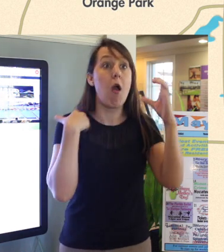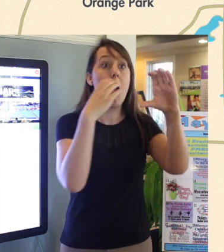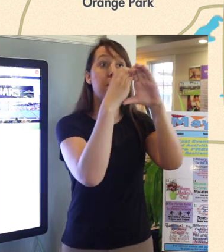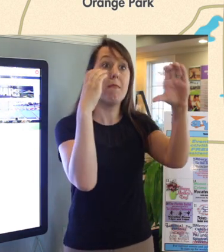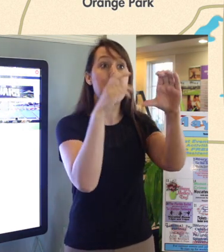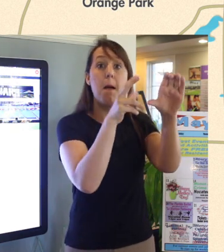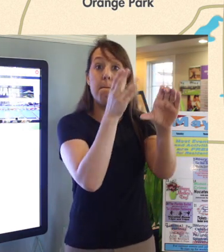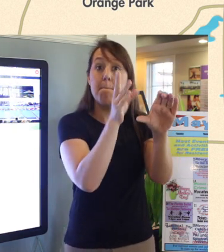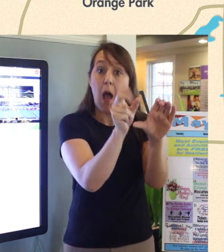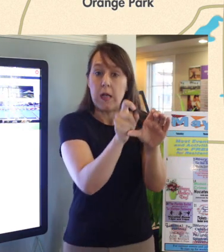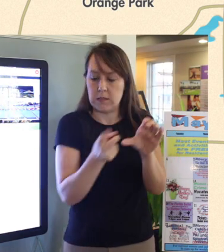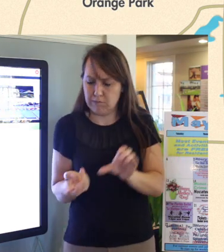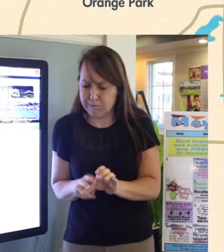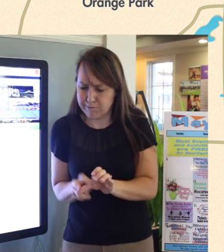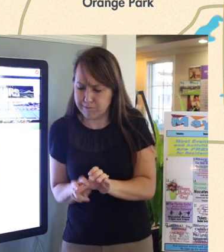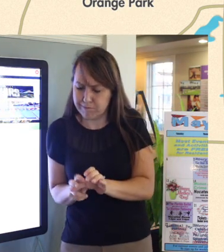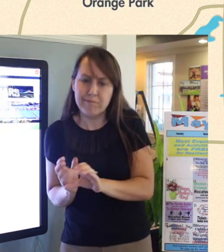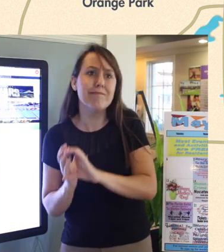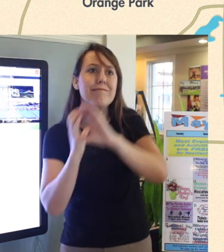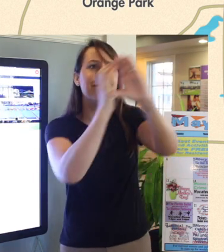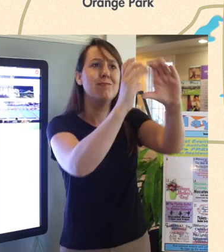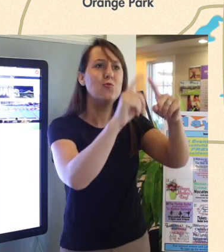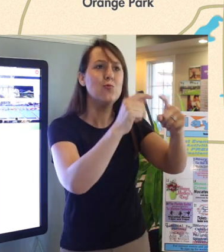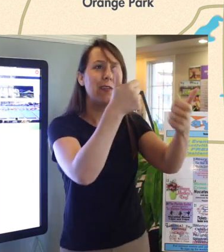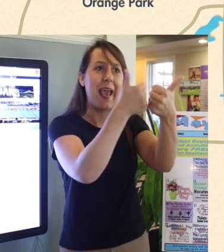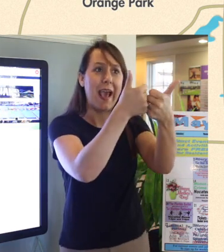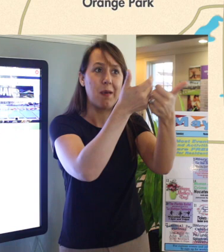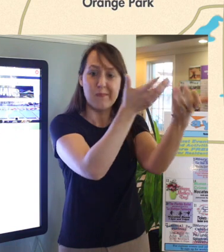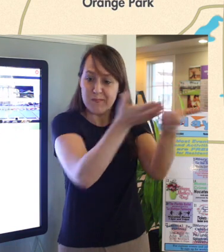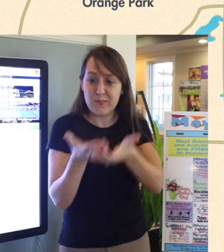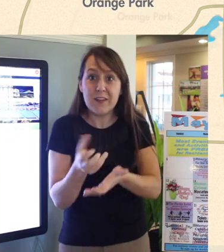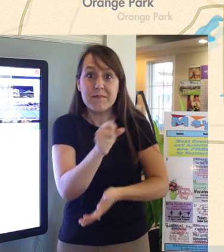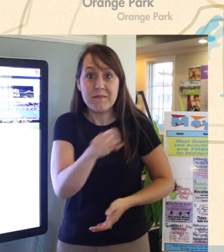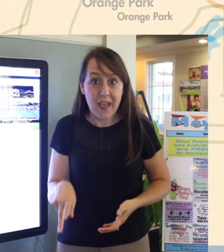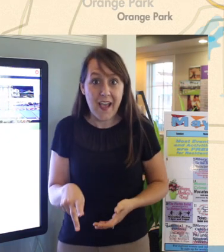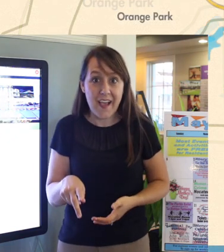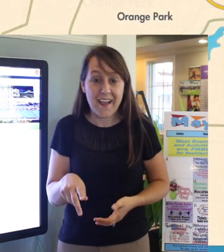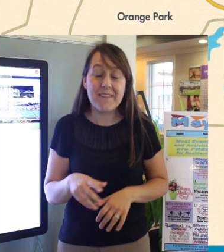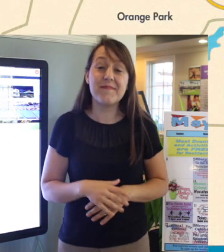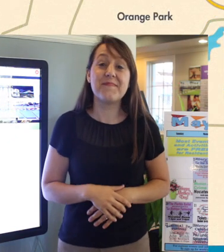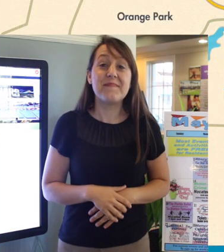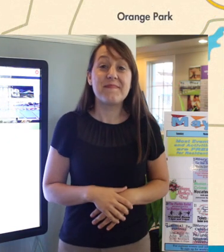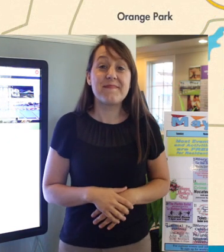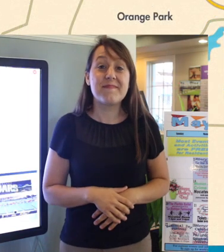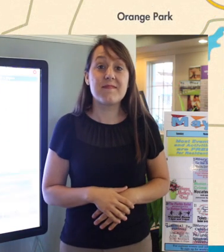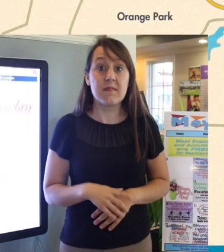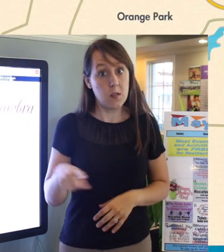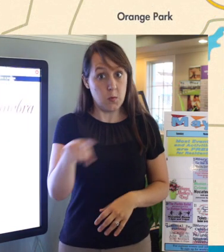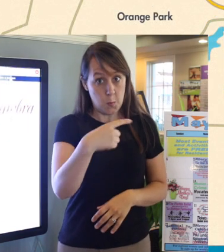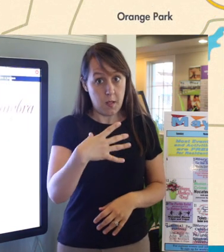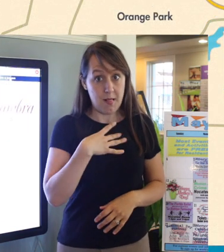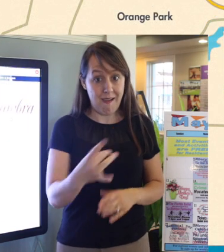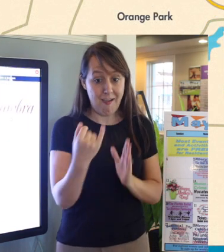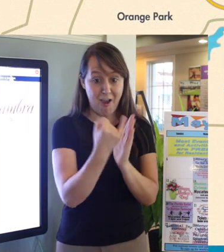take them to the game, and bring them back For those of you who like the arts and culture